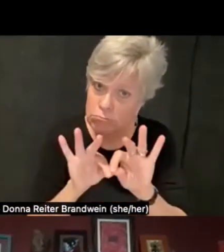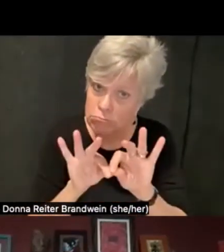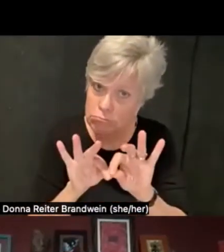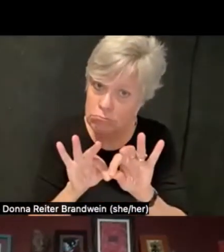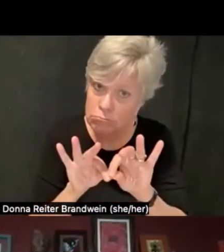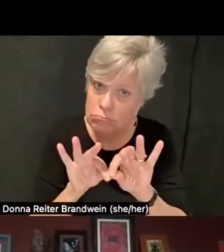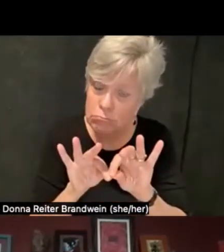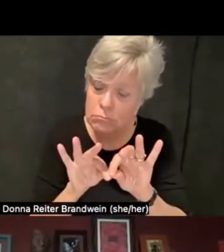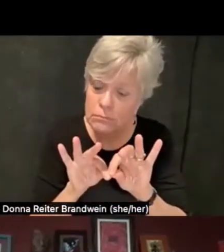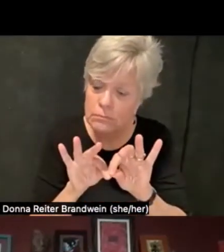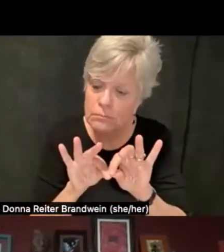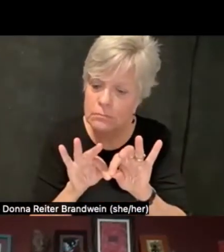At the U of M,